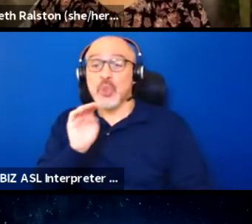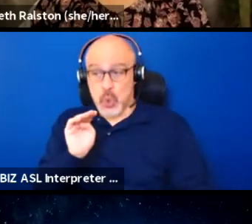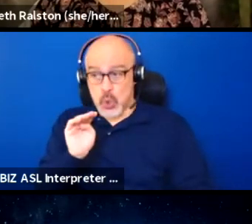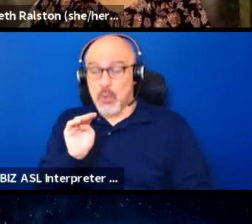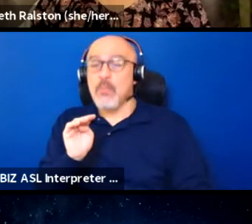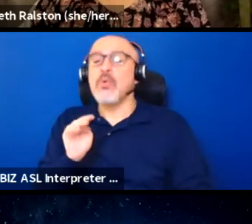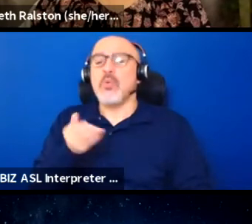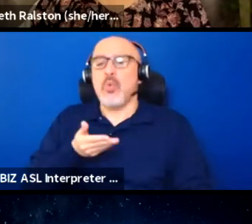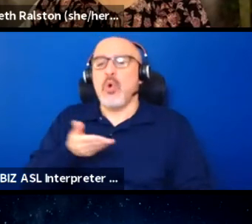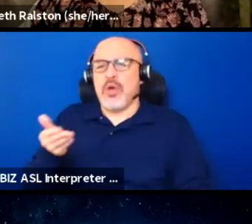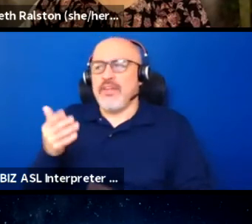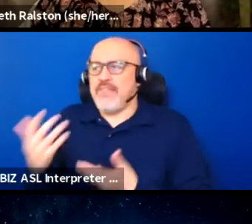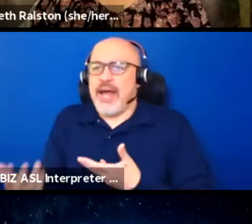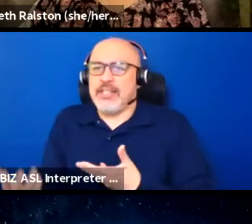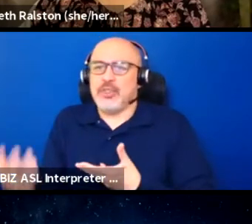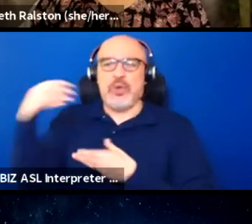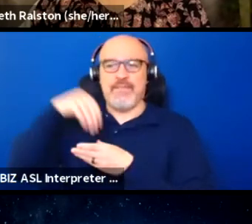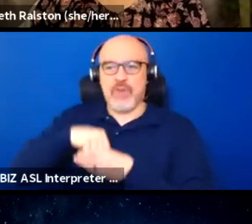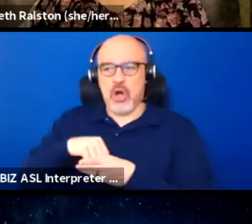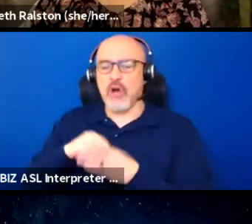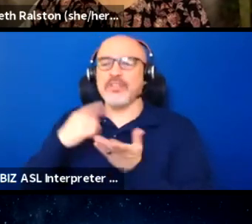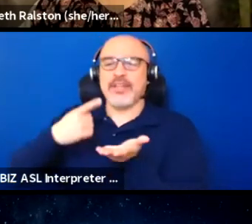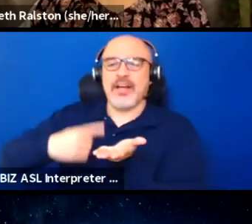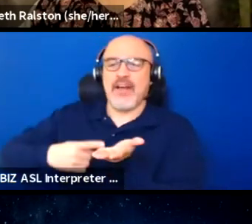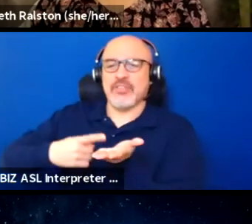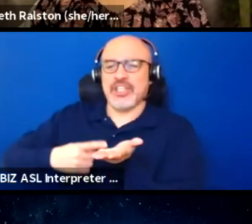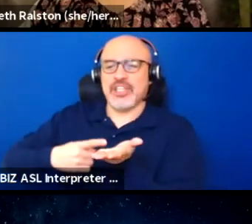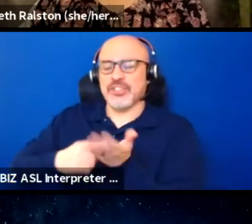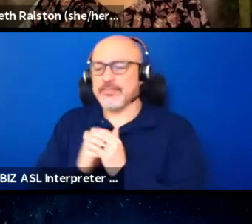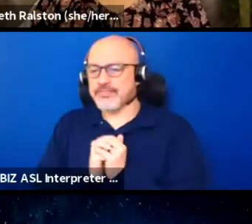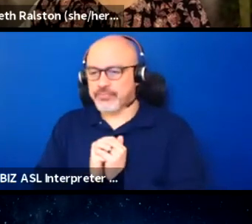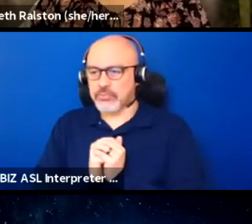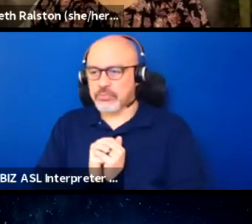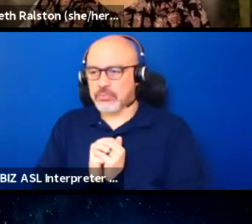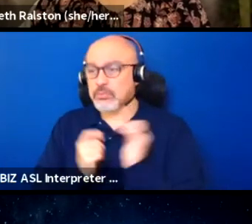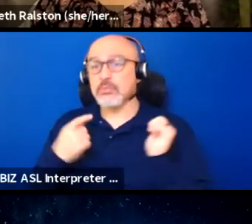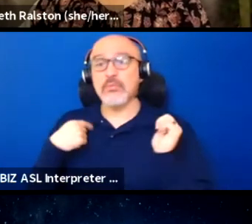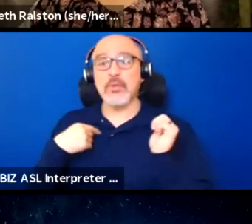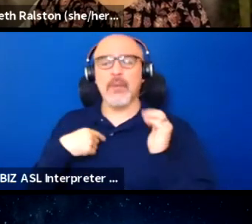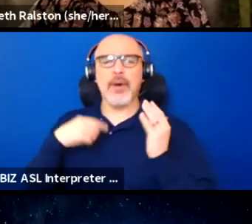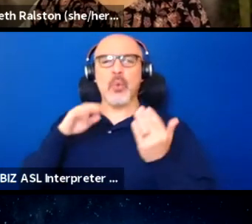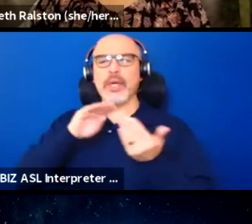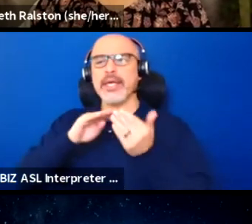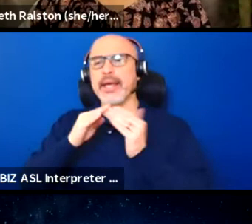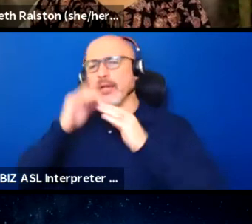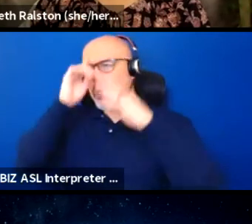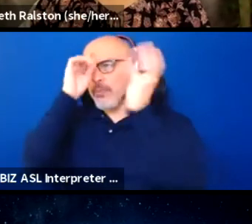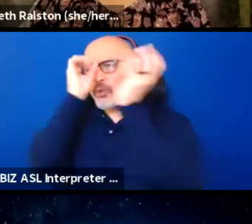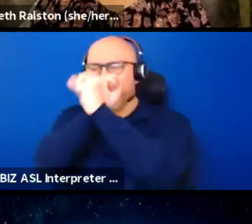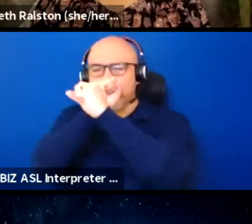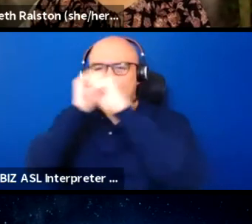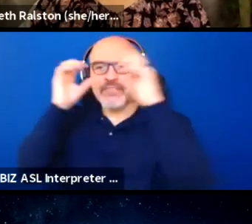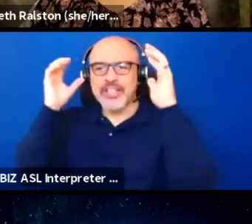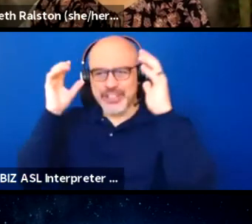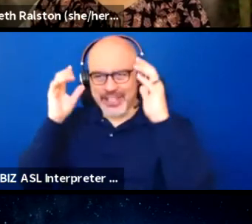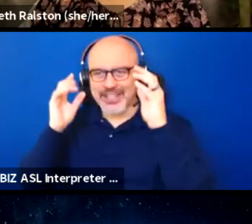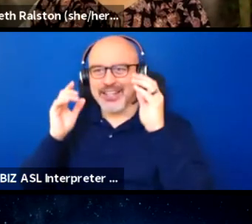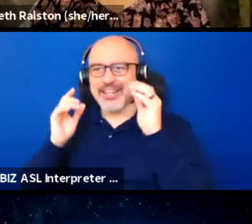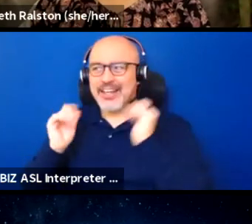to be part of the conversation. That is so that we as a community can envision the future of theater and include your unique ideas